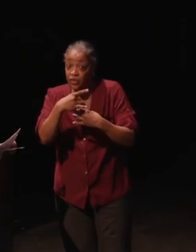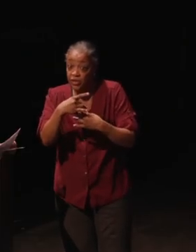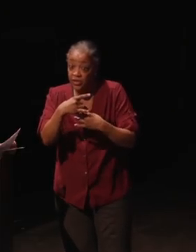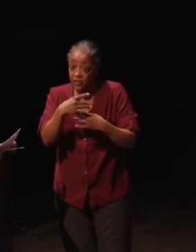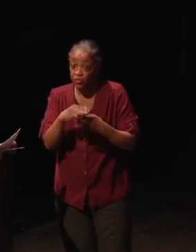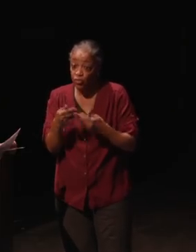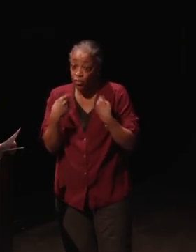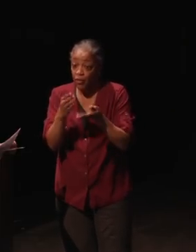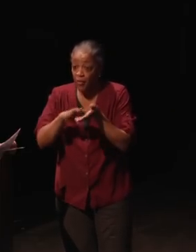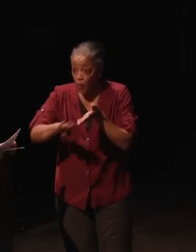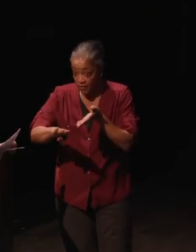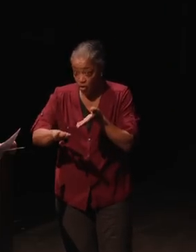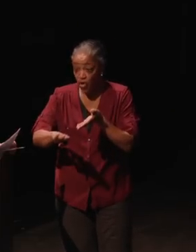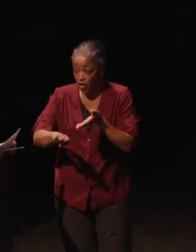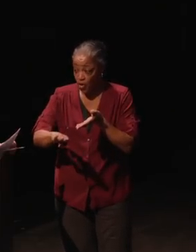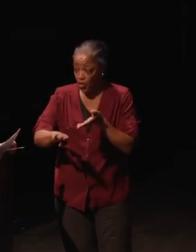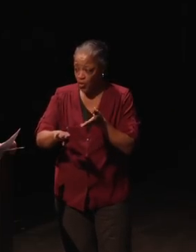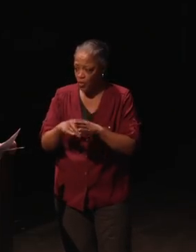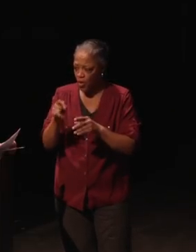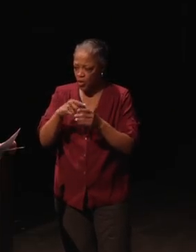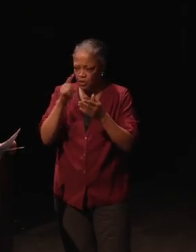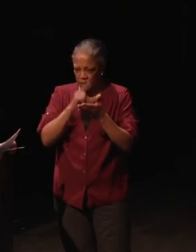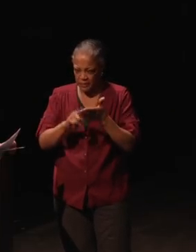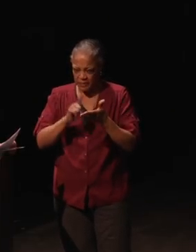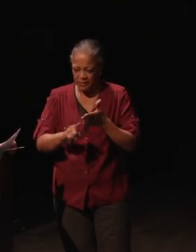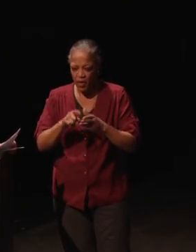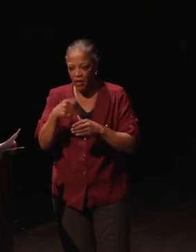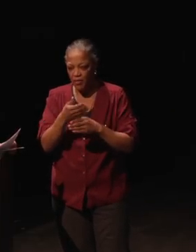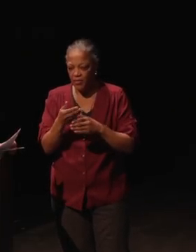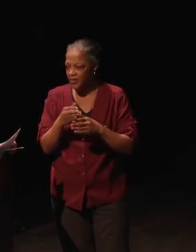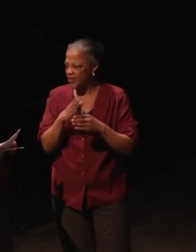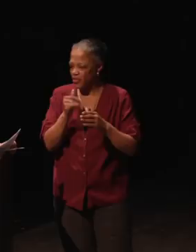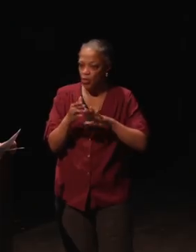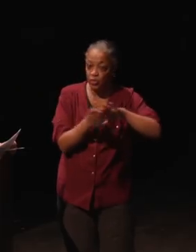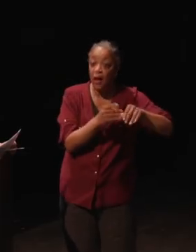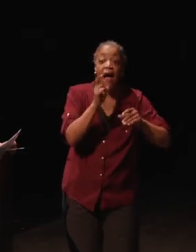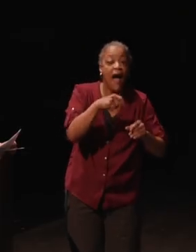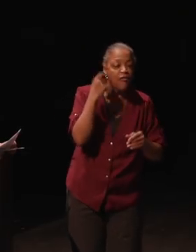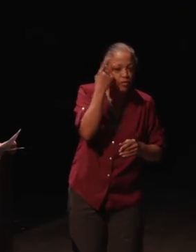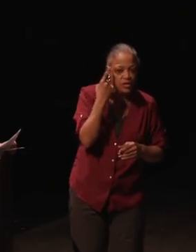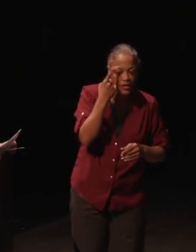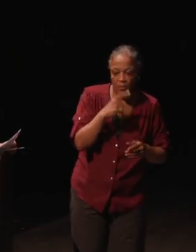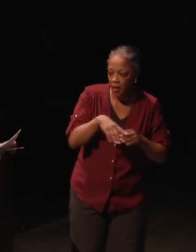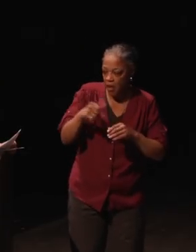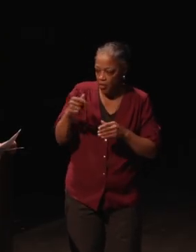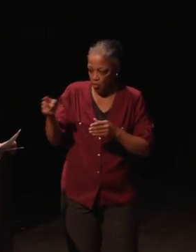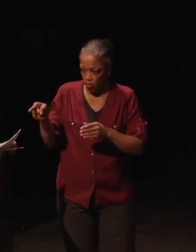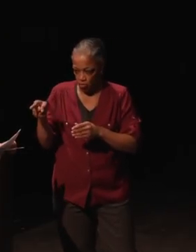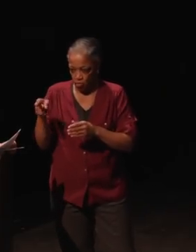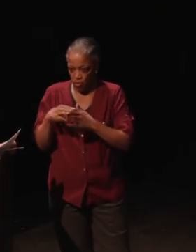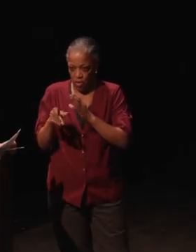We also looked at other factors, those factors that have to be considered, we were also allowed to look at how much